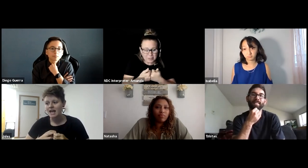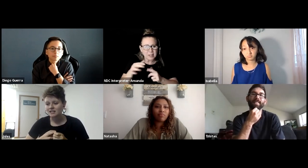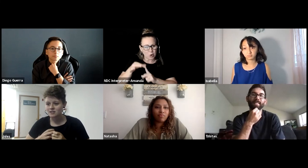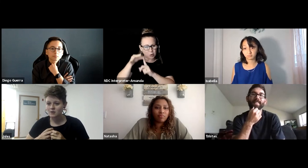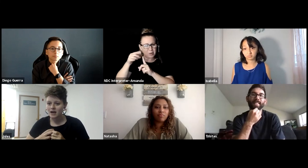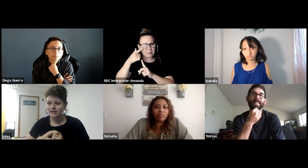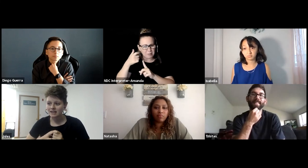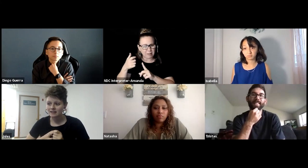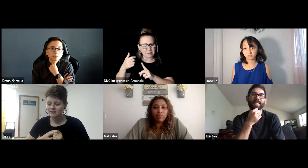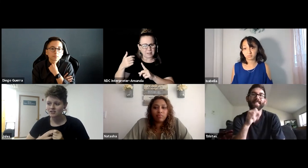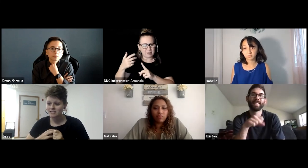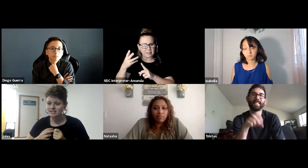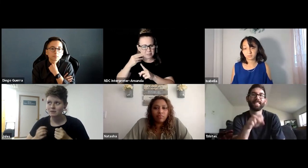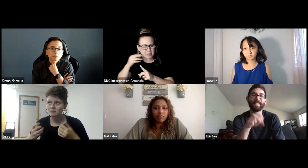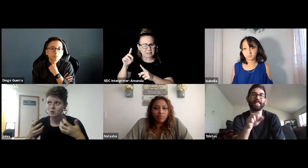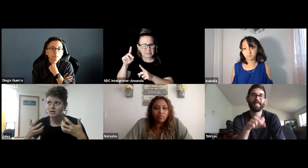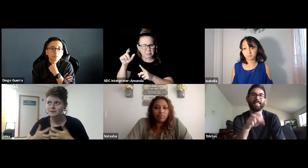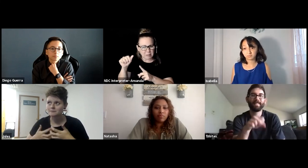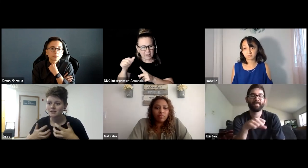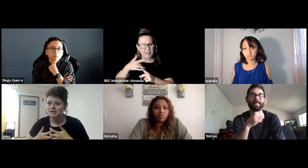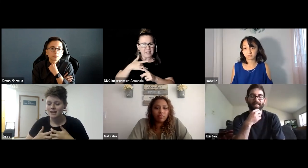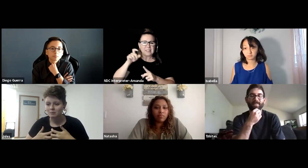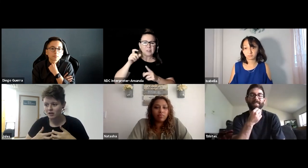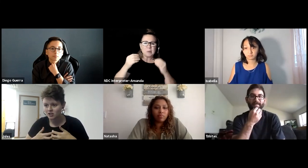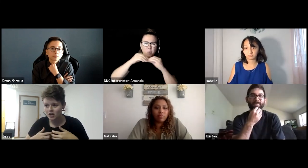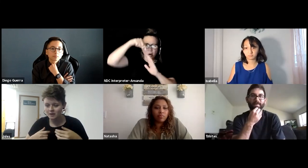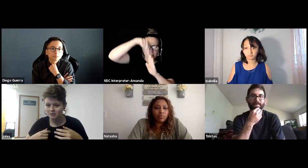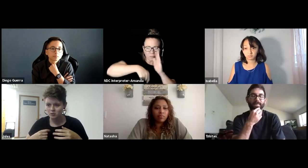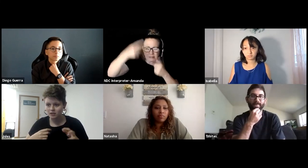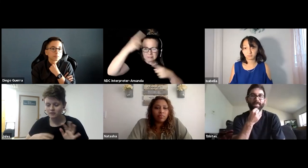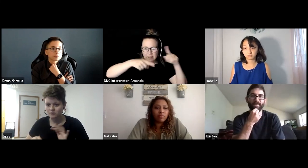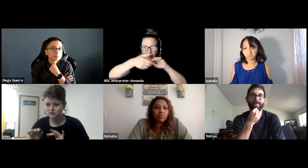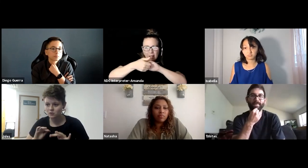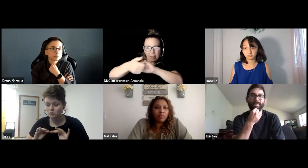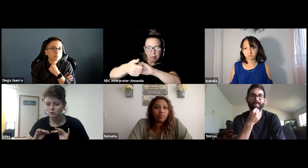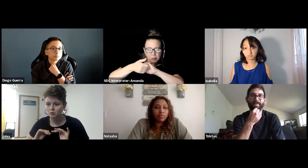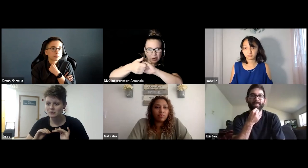And so I think that there needs to be more collaboration between those two groups.